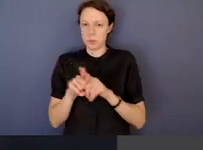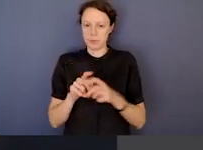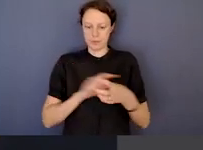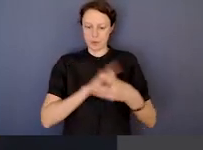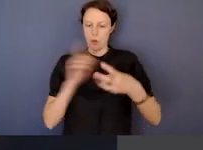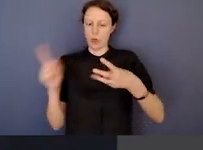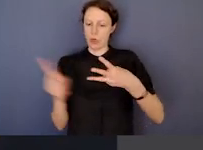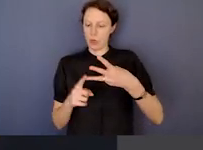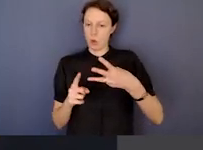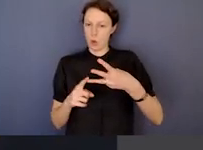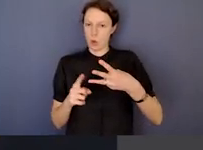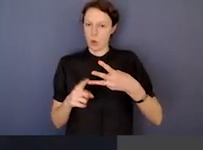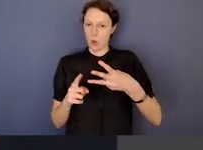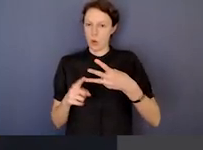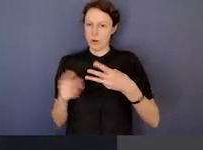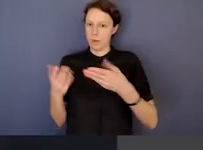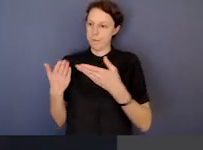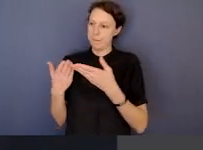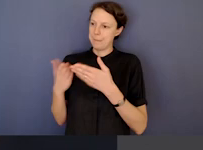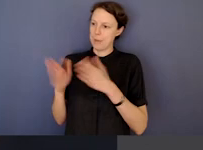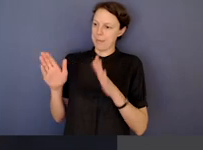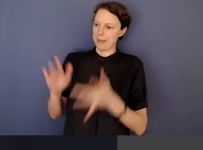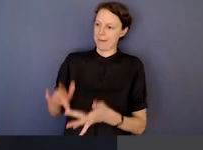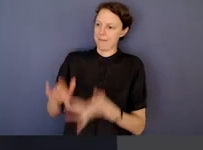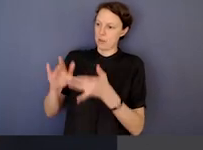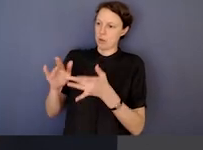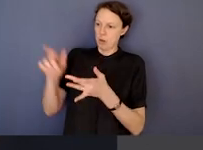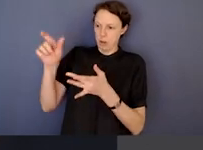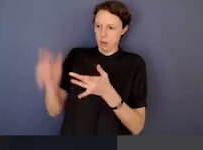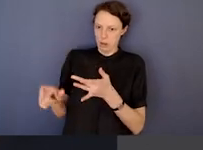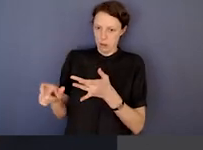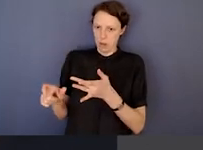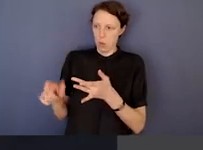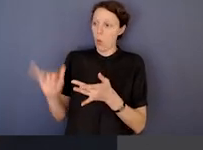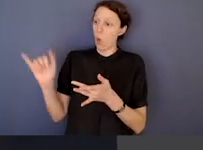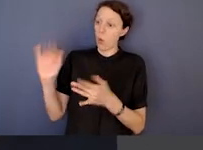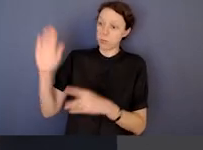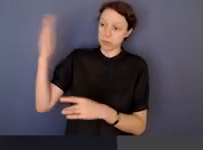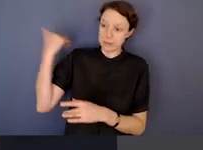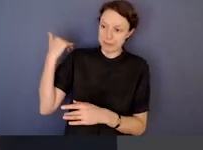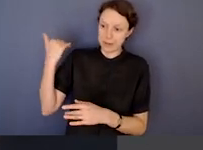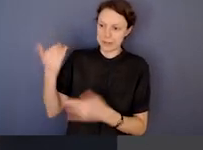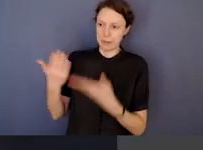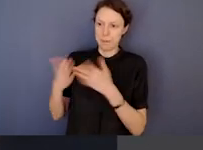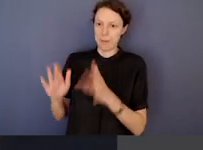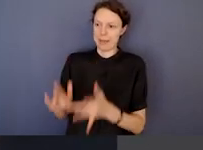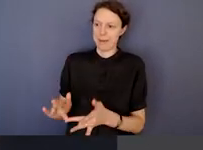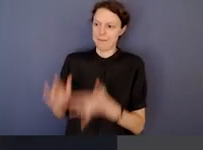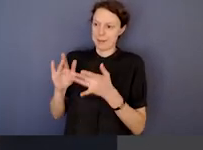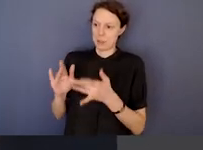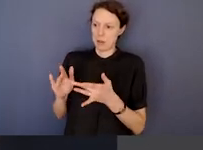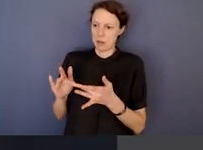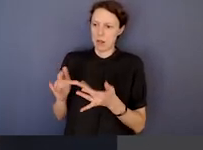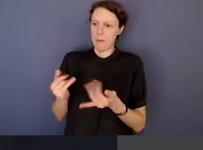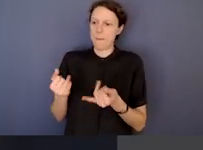The third category is misuse by a public official or a former public official of official information.